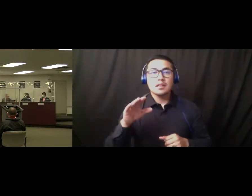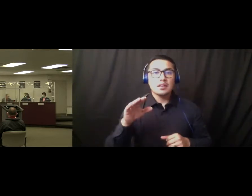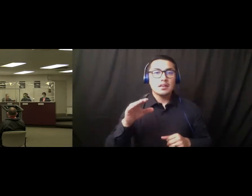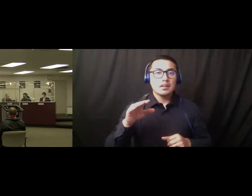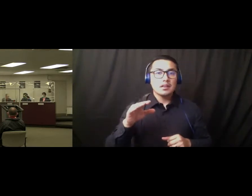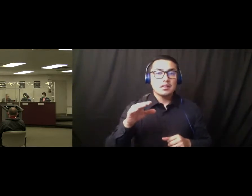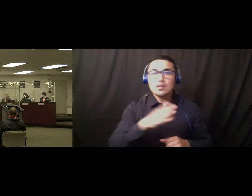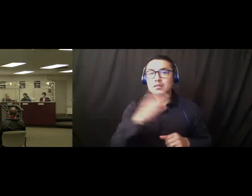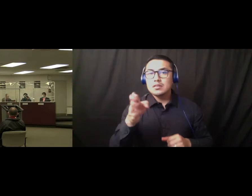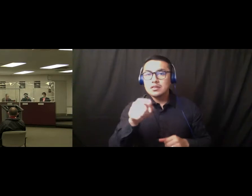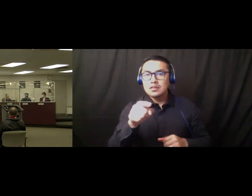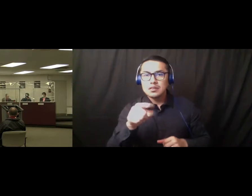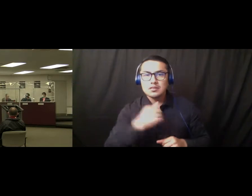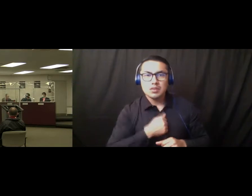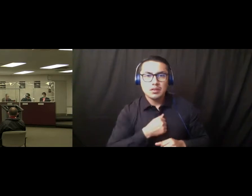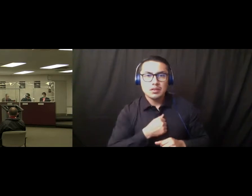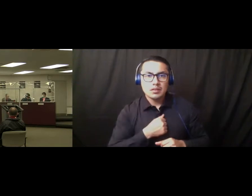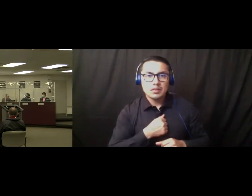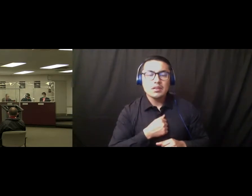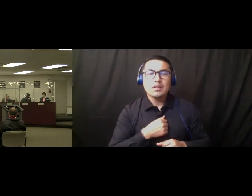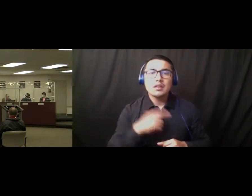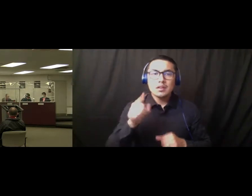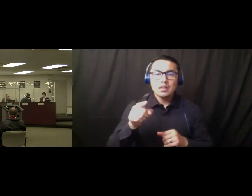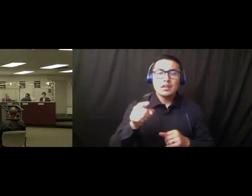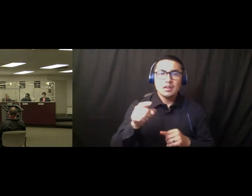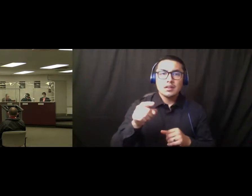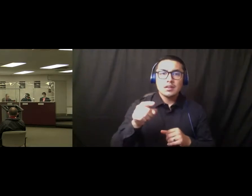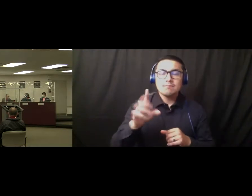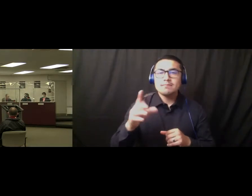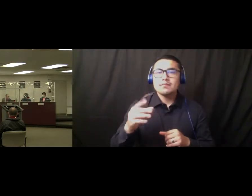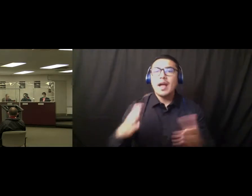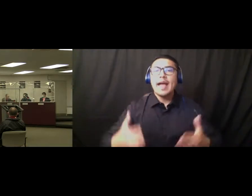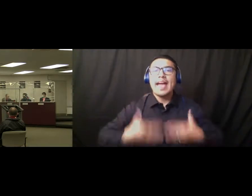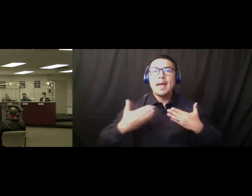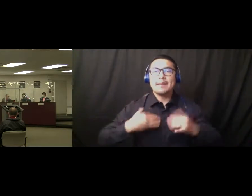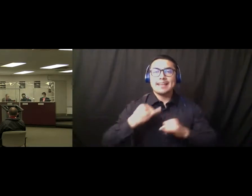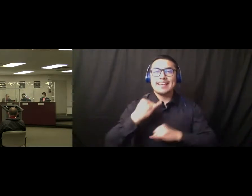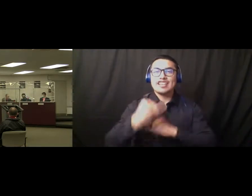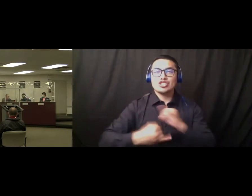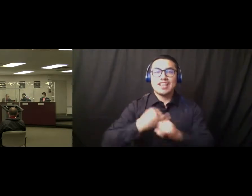No worries. A happy International Women's Day. Thank you. Thank you. Mr. Rives.